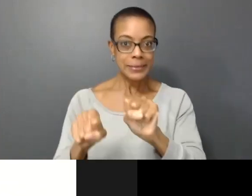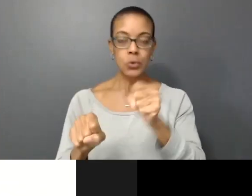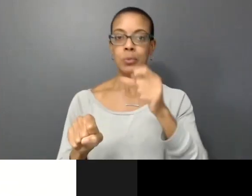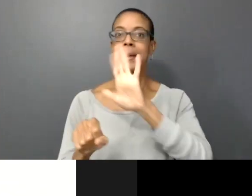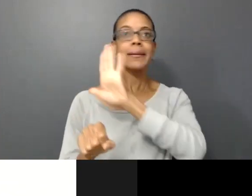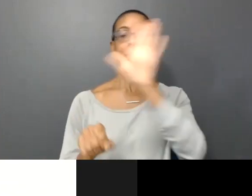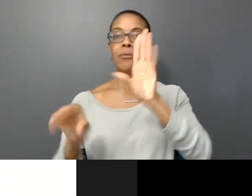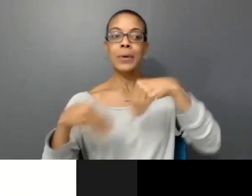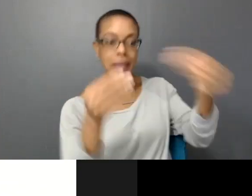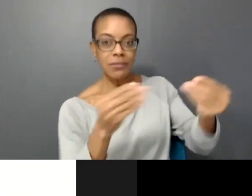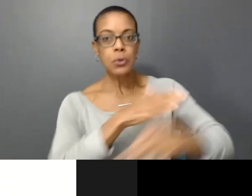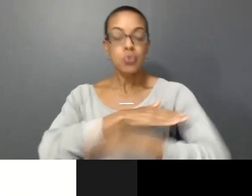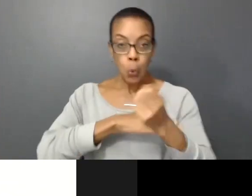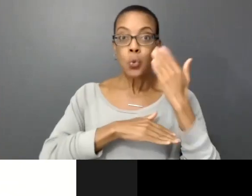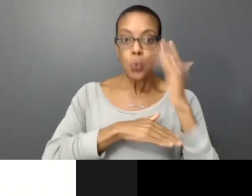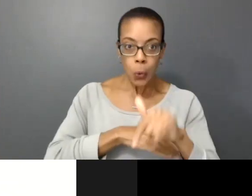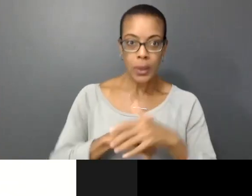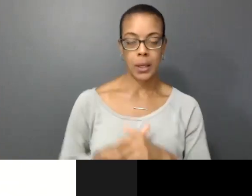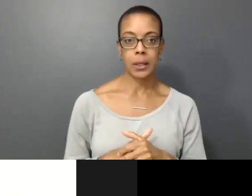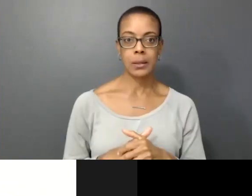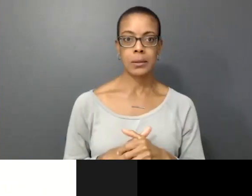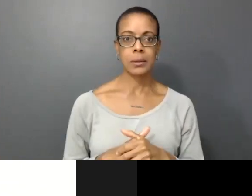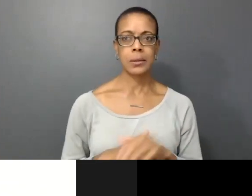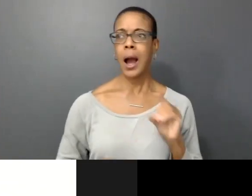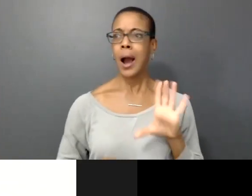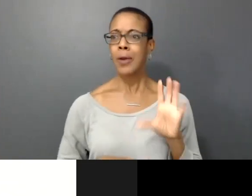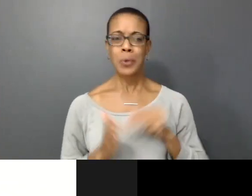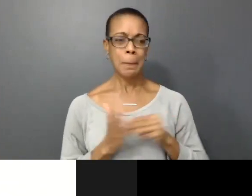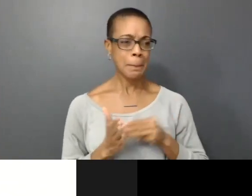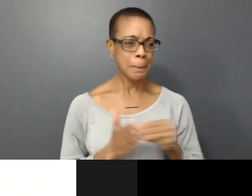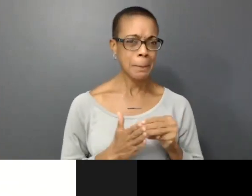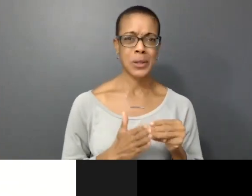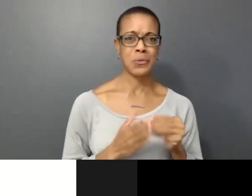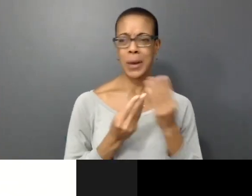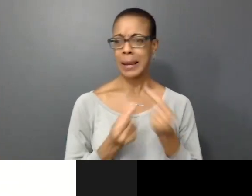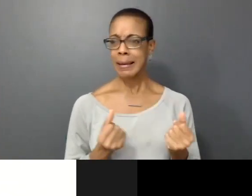Schools alone hundreds of millions for a bunch of healing projects- Those numbers pale in comparison-